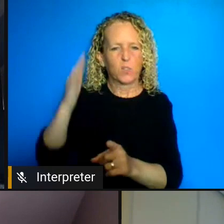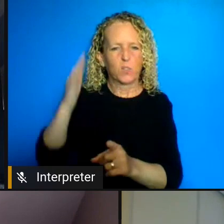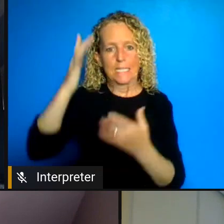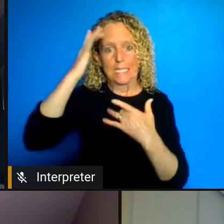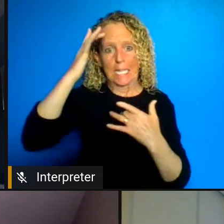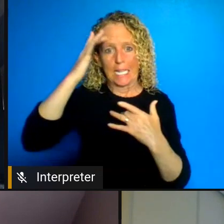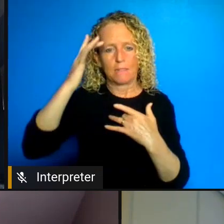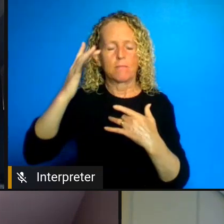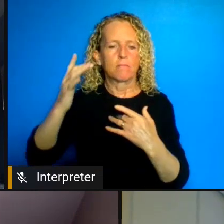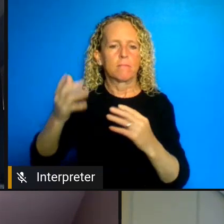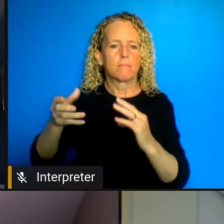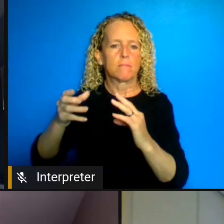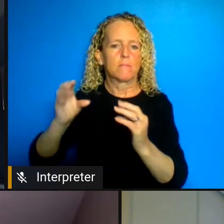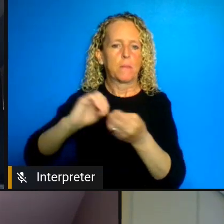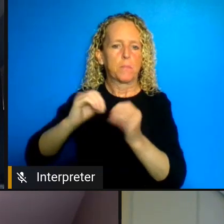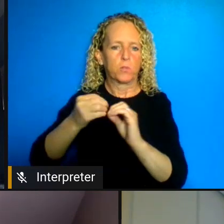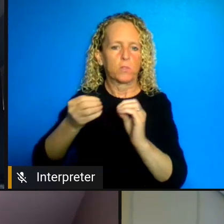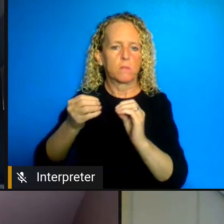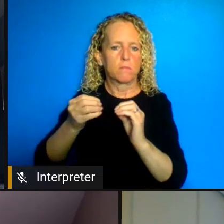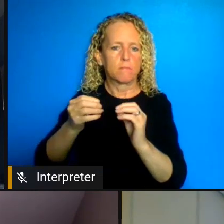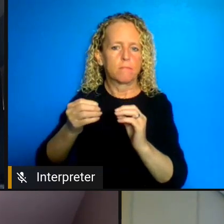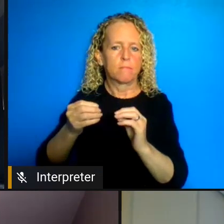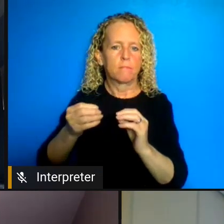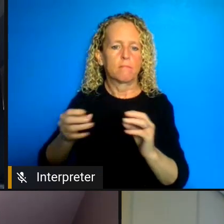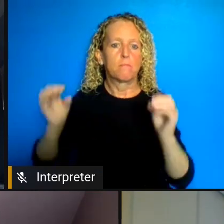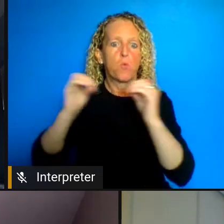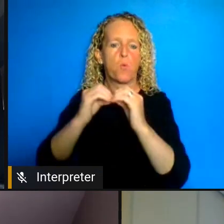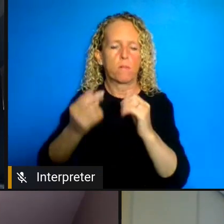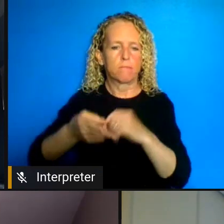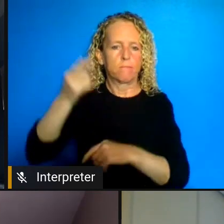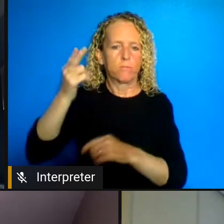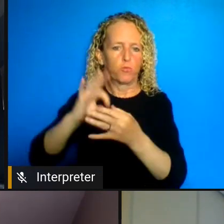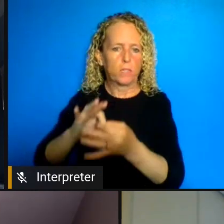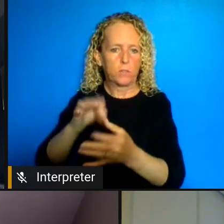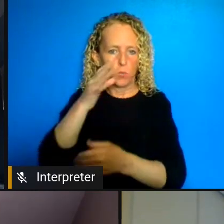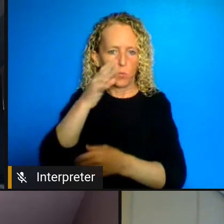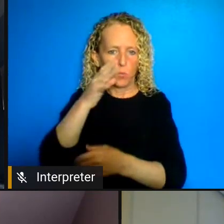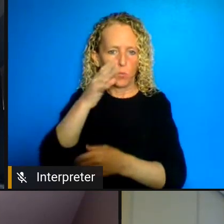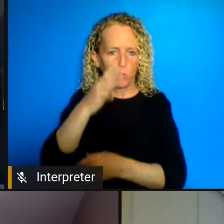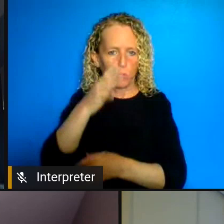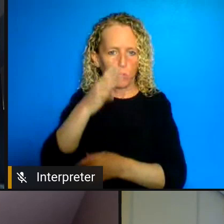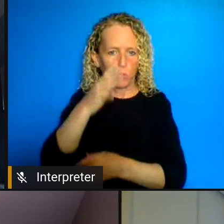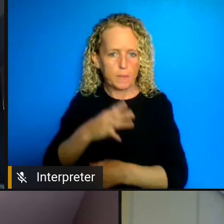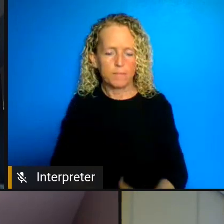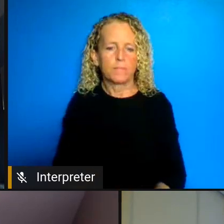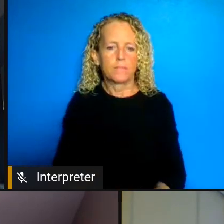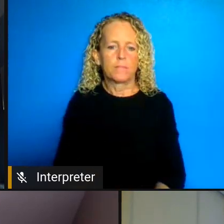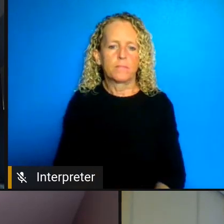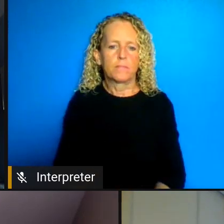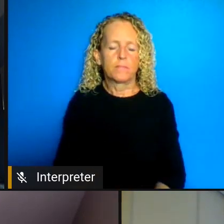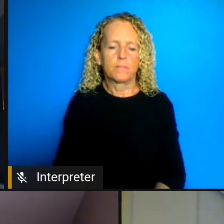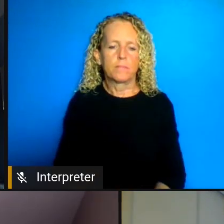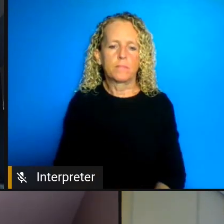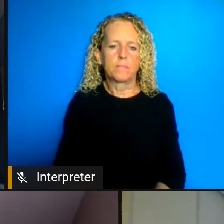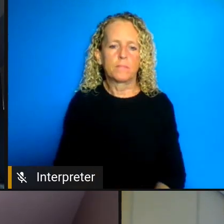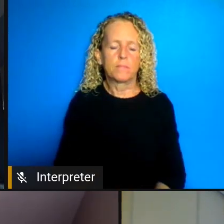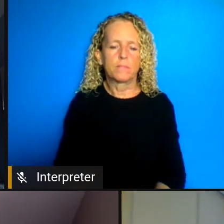argued that in this situation you know lack of response or detection of the government and the failure to implement measures properly has disproportionately